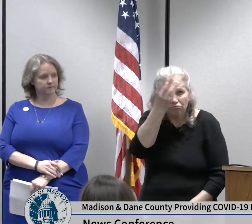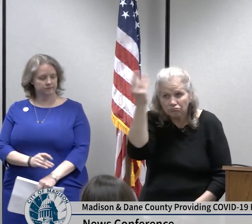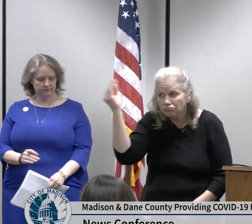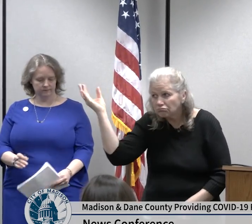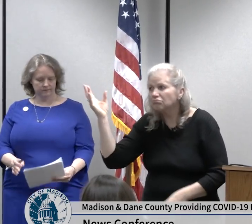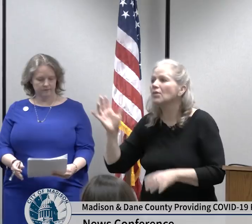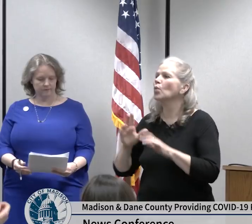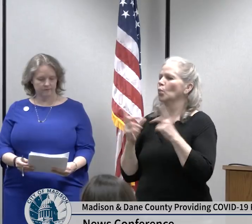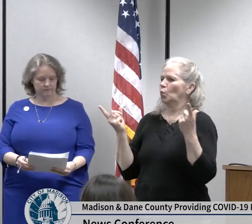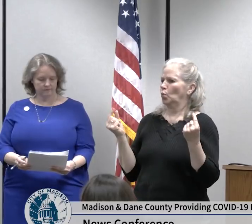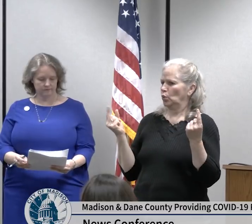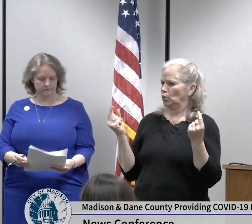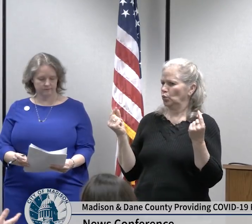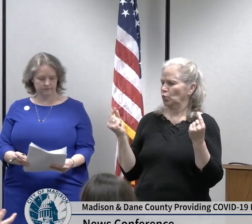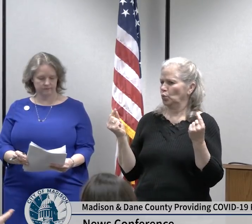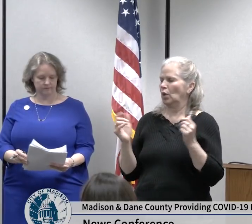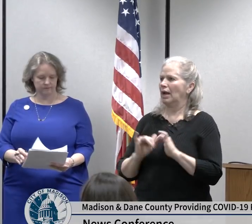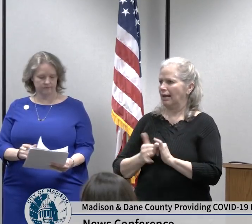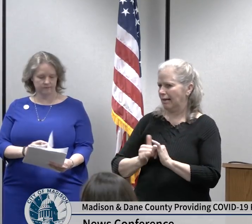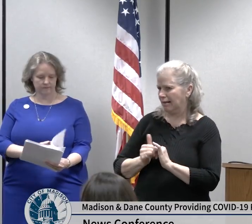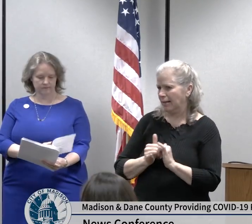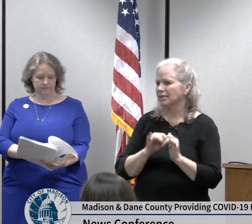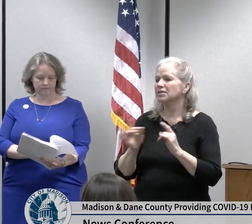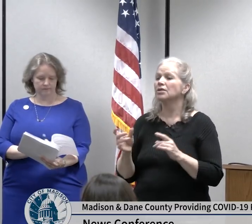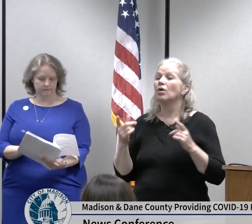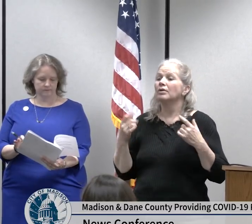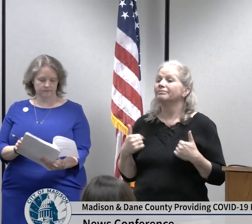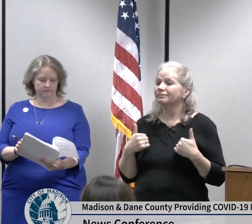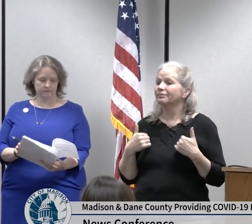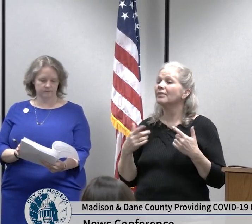I also convened county department heads to have them begin the process of